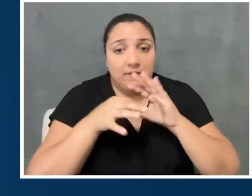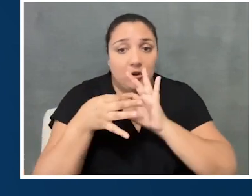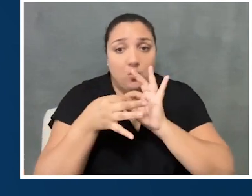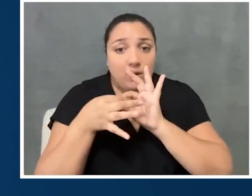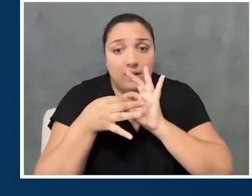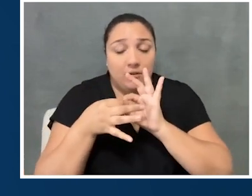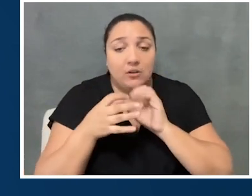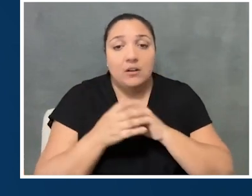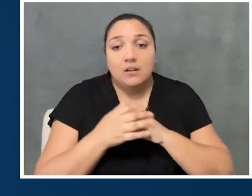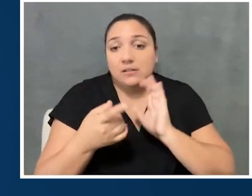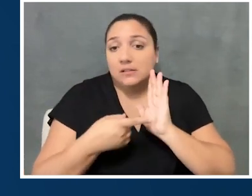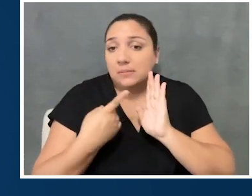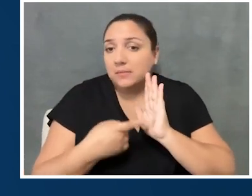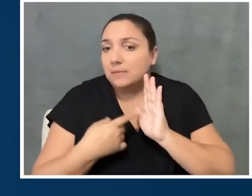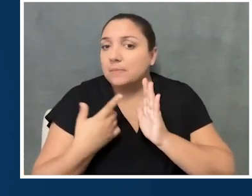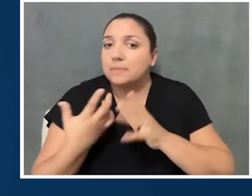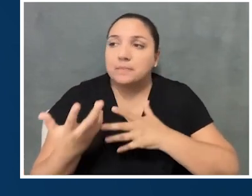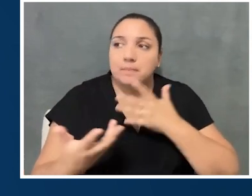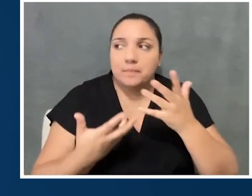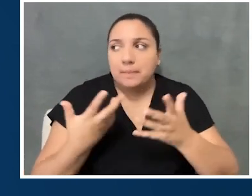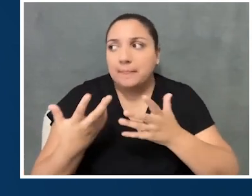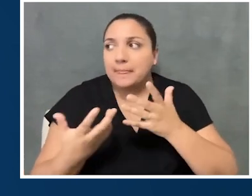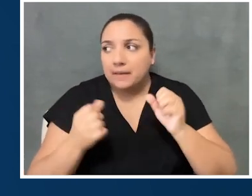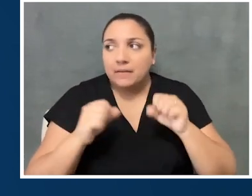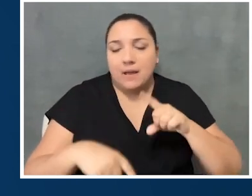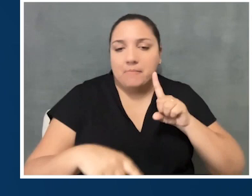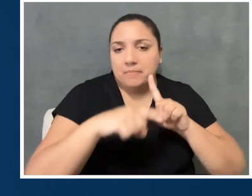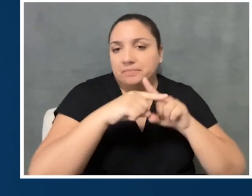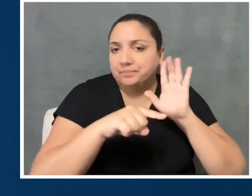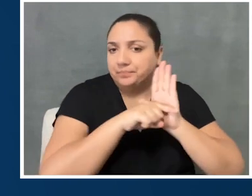sometimes to be a little bit of a double-edged sword,